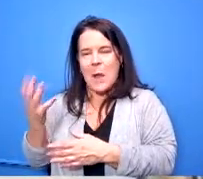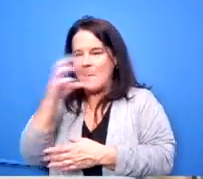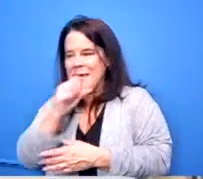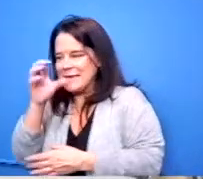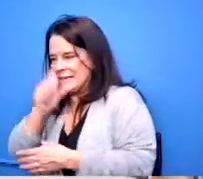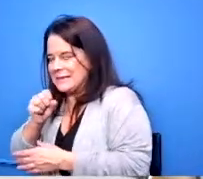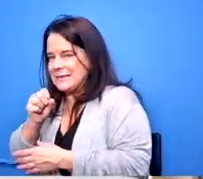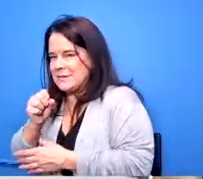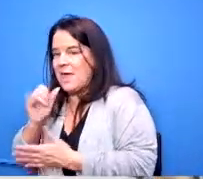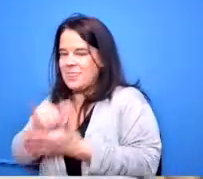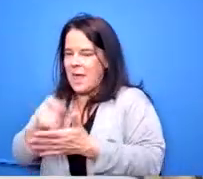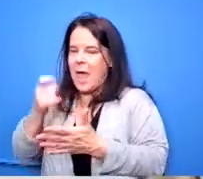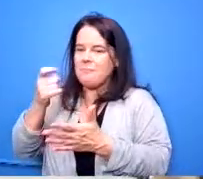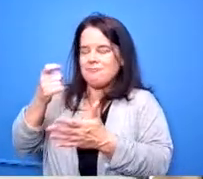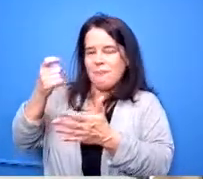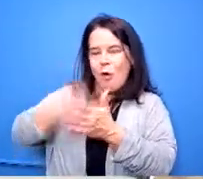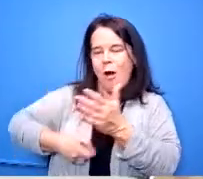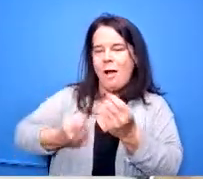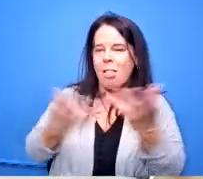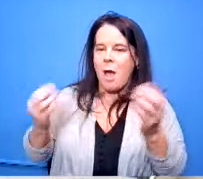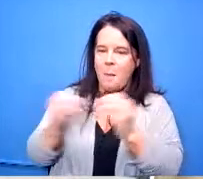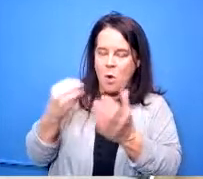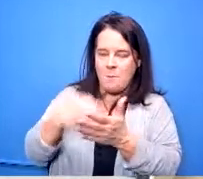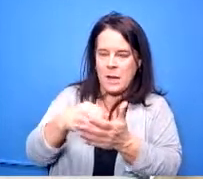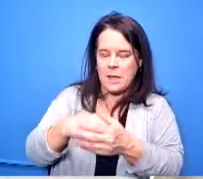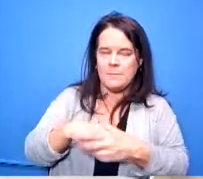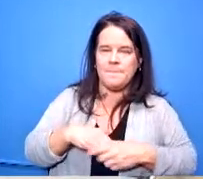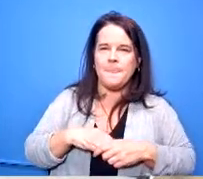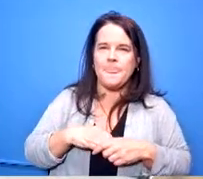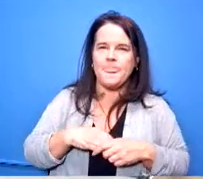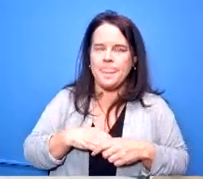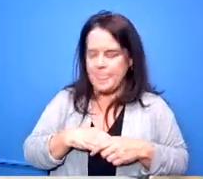this is this different than the individual that's in the architecture i mean in the operations